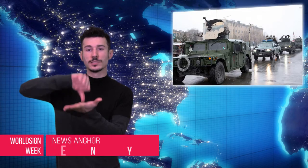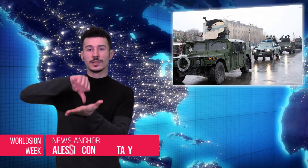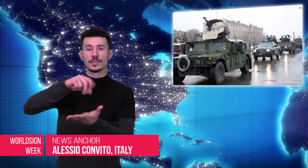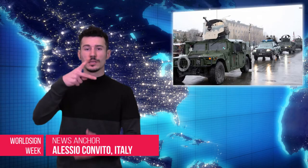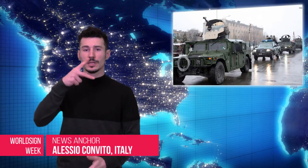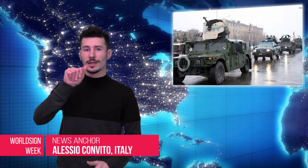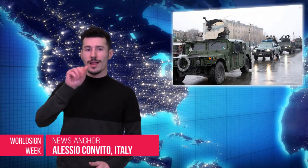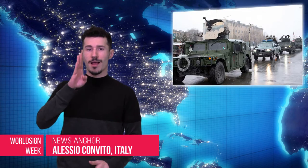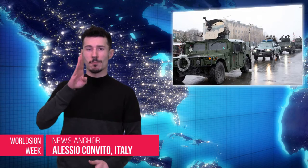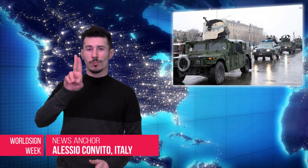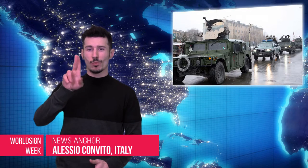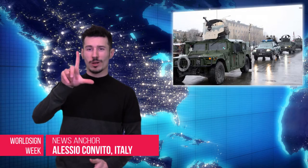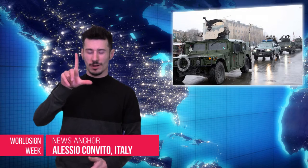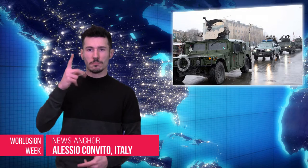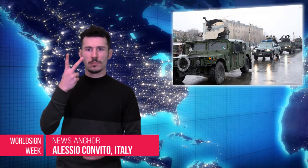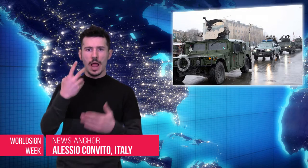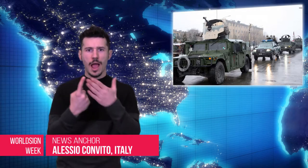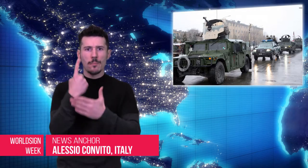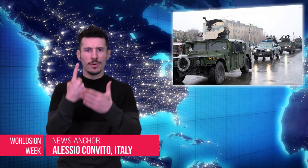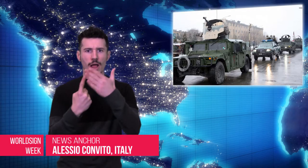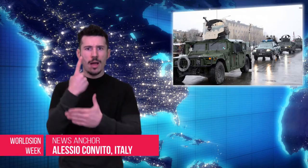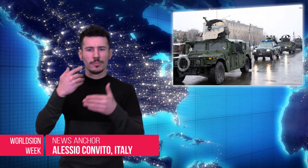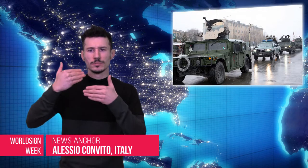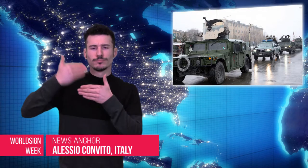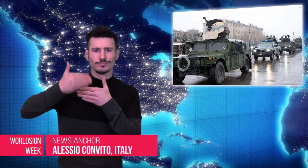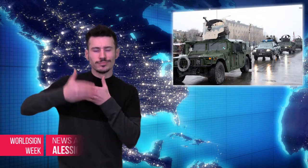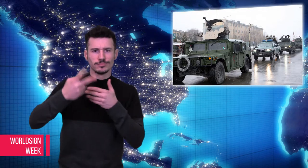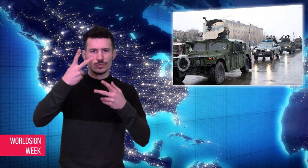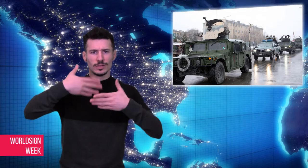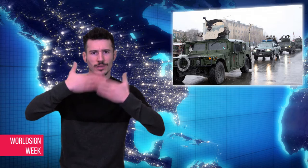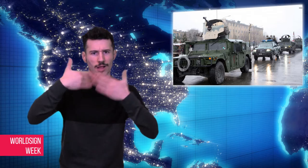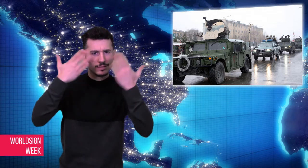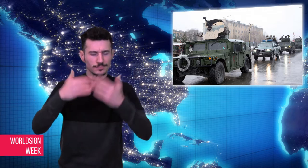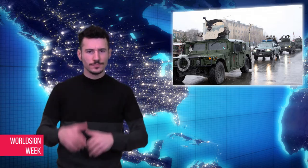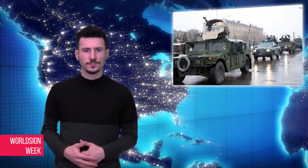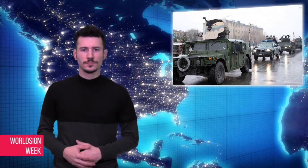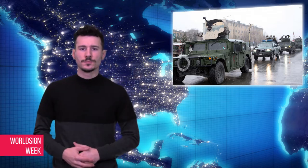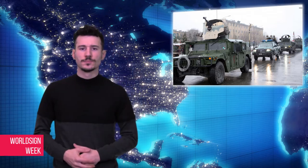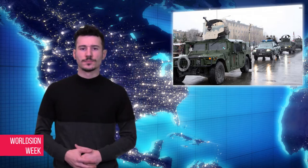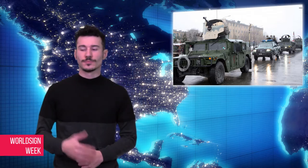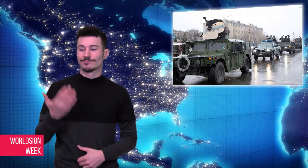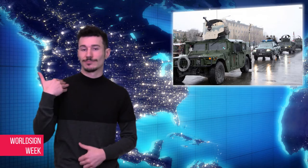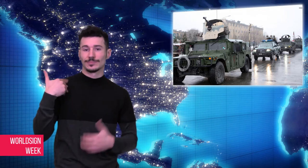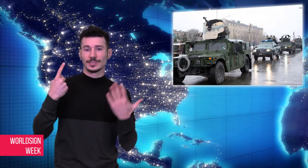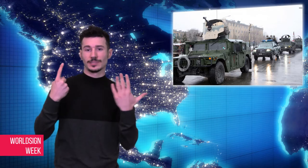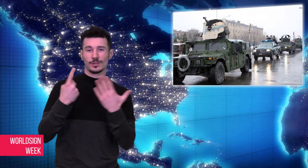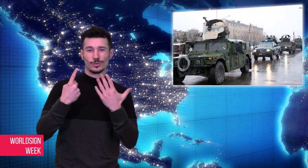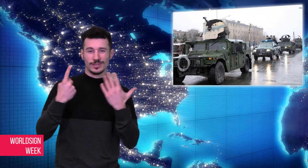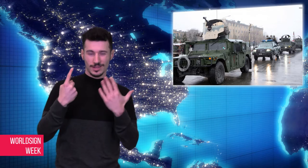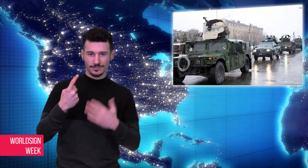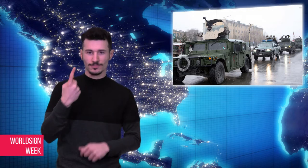Alessio: Two attacks in Kabul within days